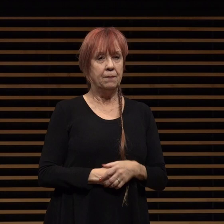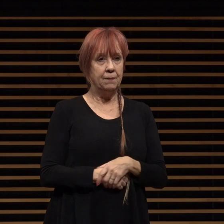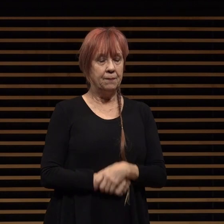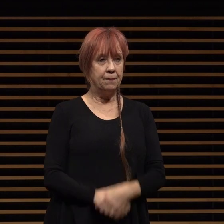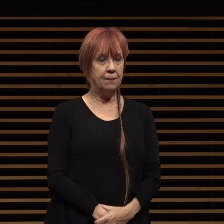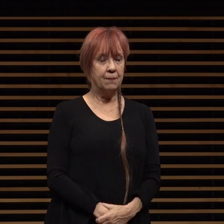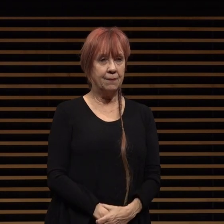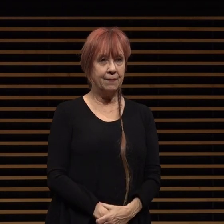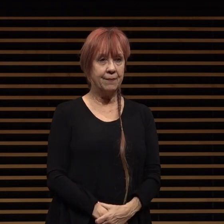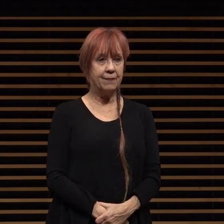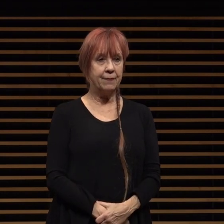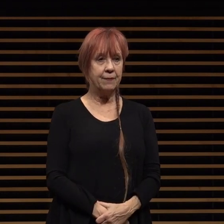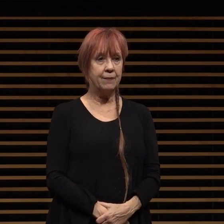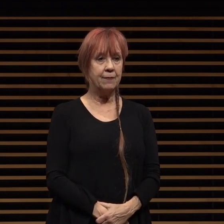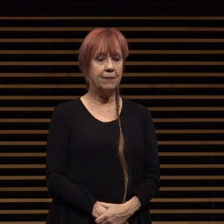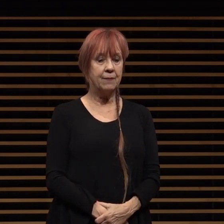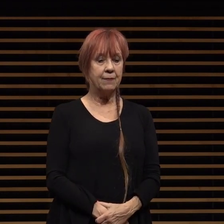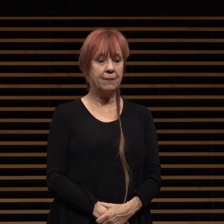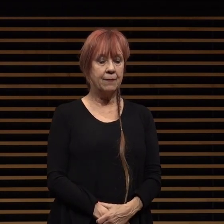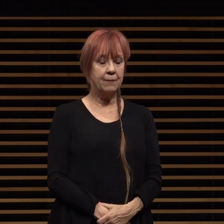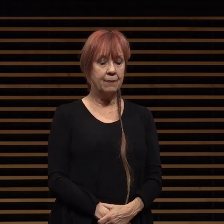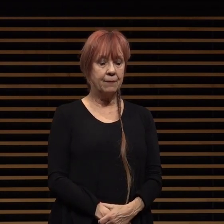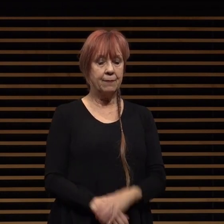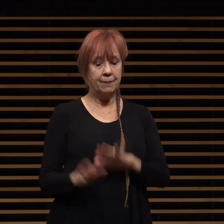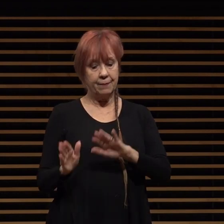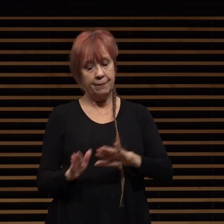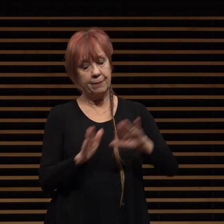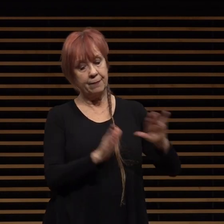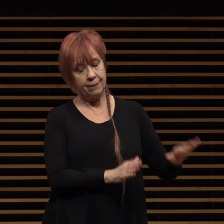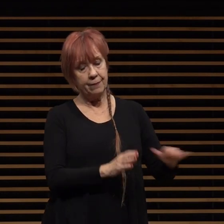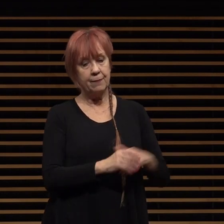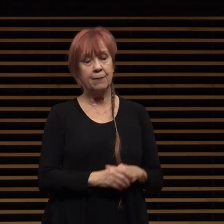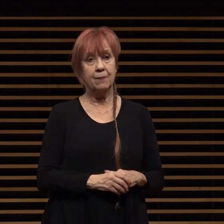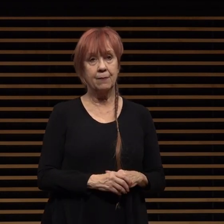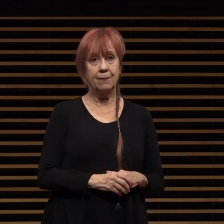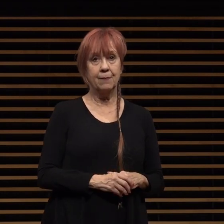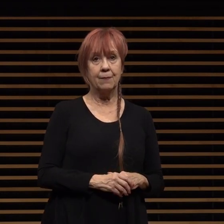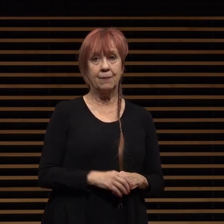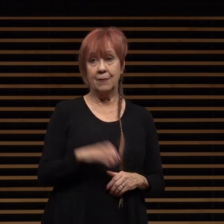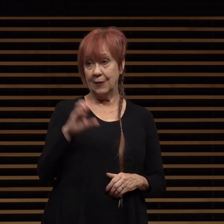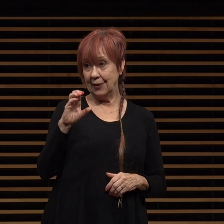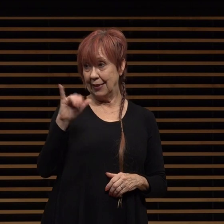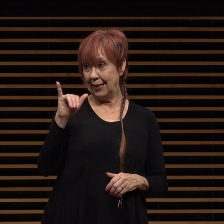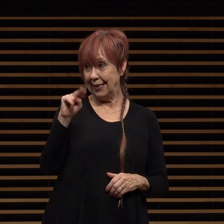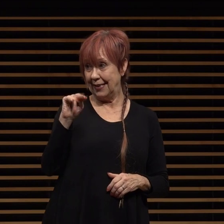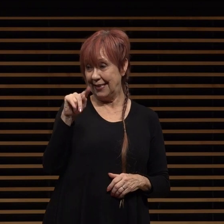and